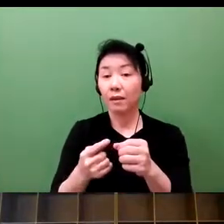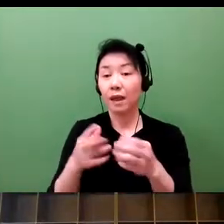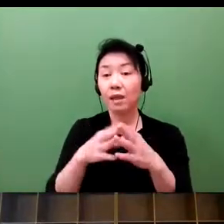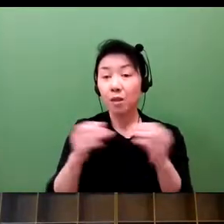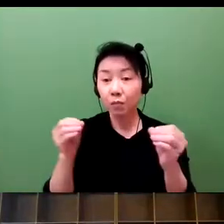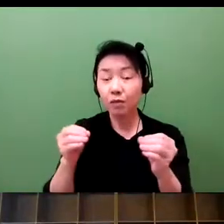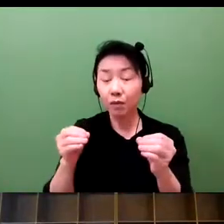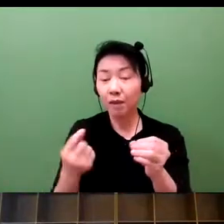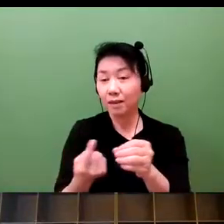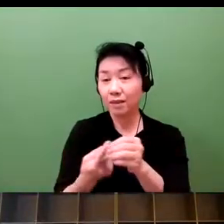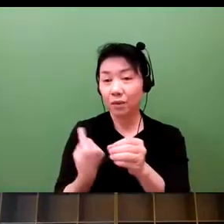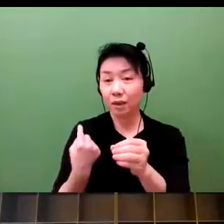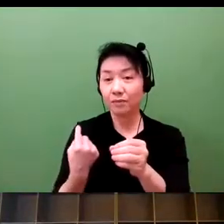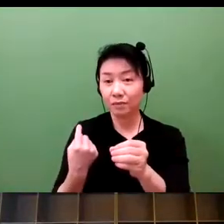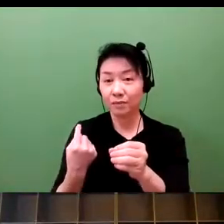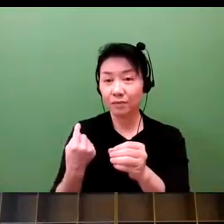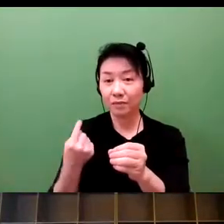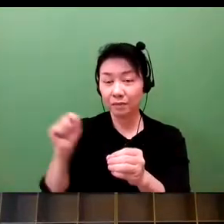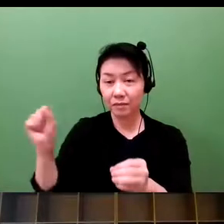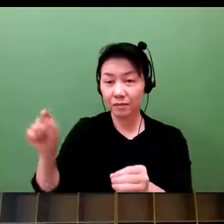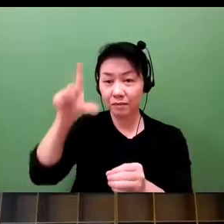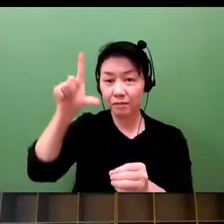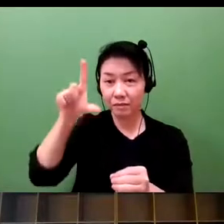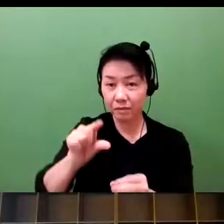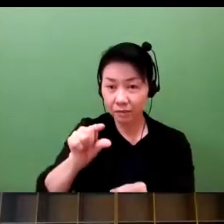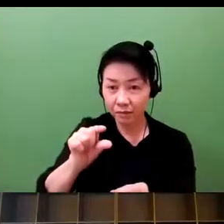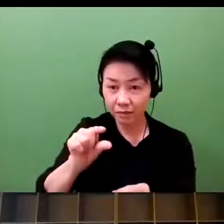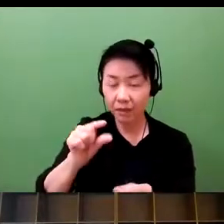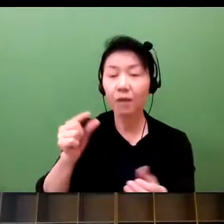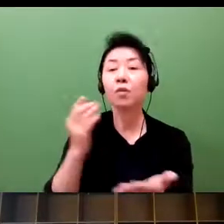And I've indicated that has been put to a halt last year here in Japan.